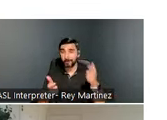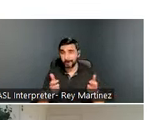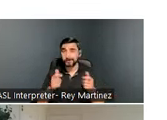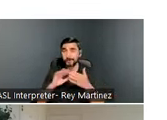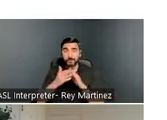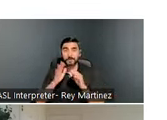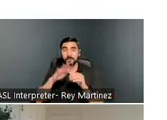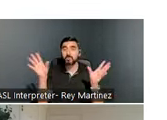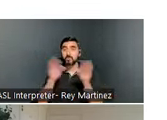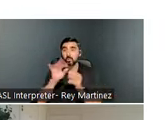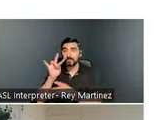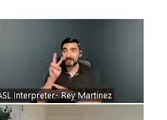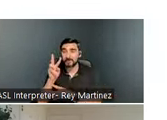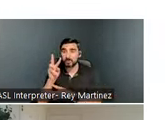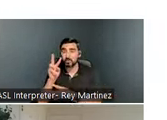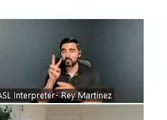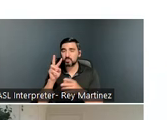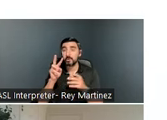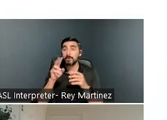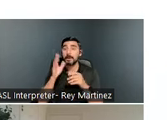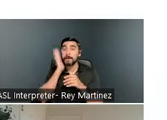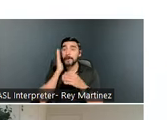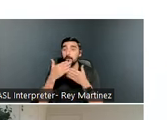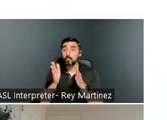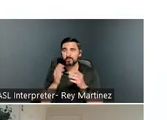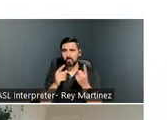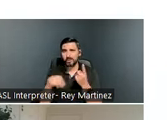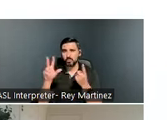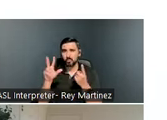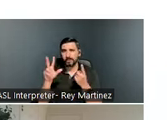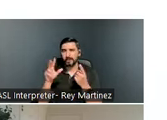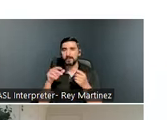but those are all one to three bedrooms. So about 125 people currently make up